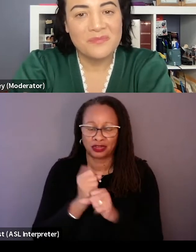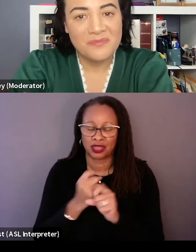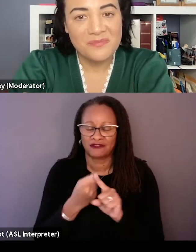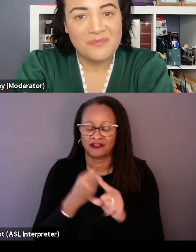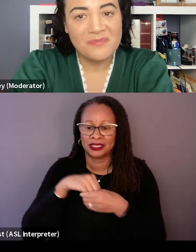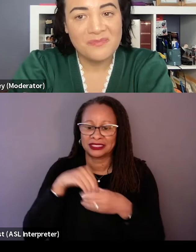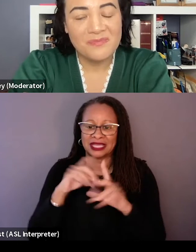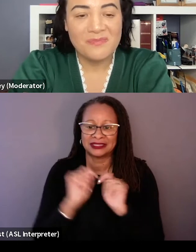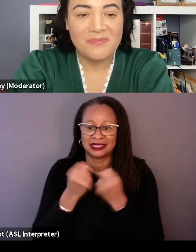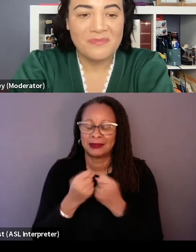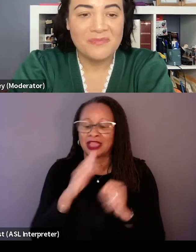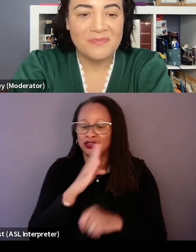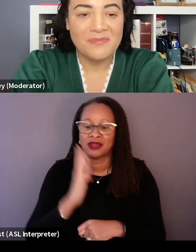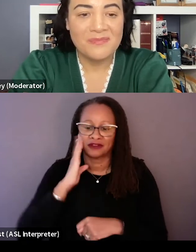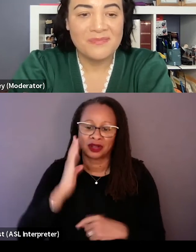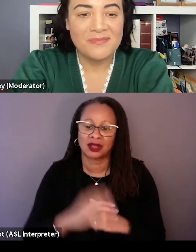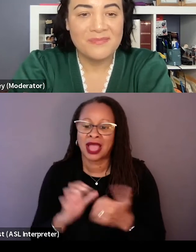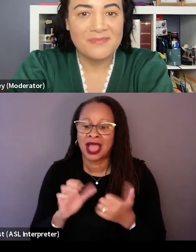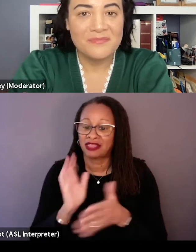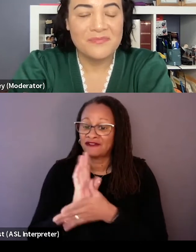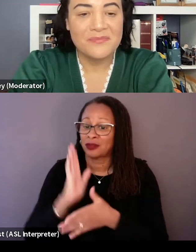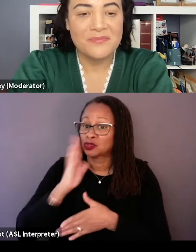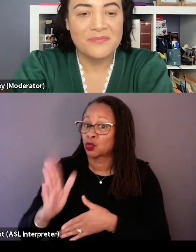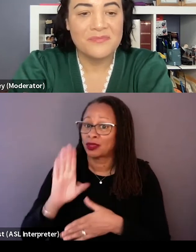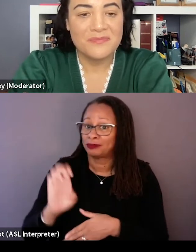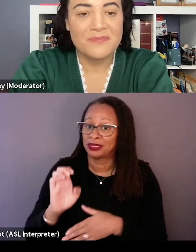you never know how these films are going to be perceived.